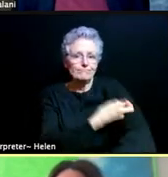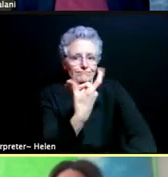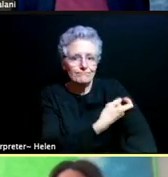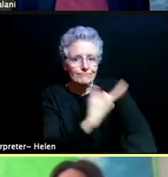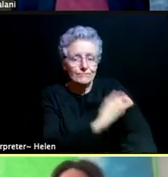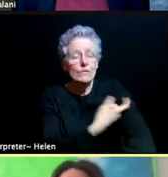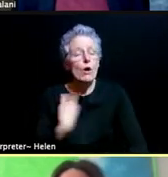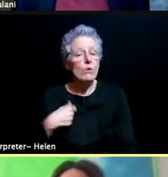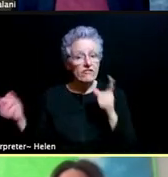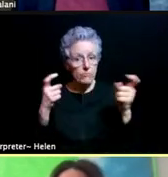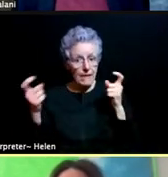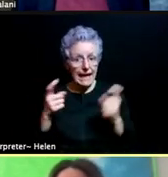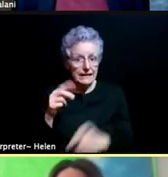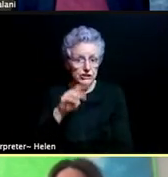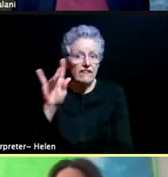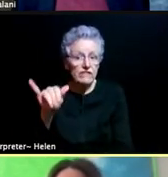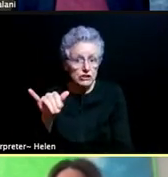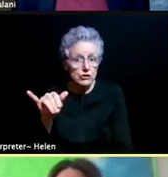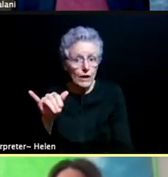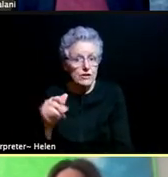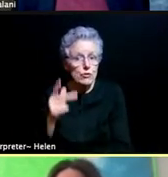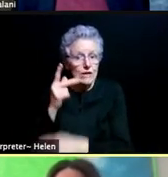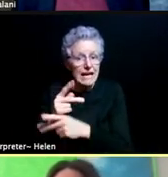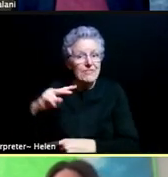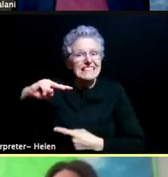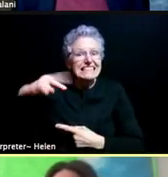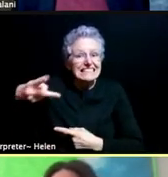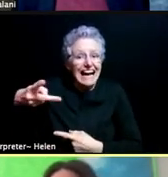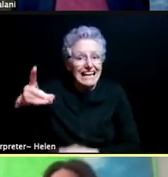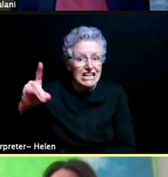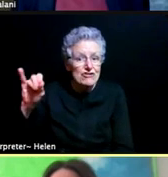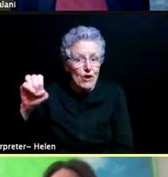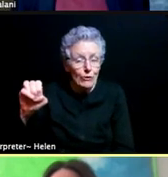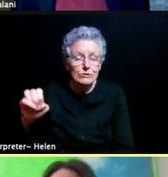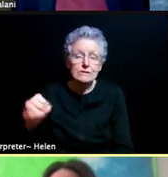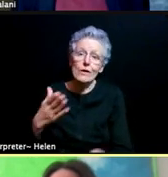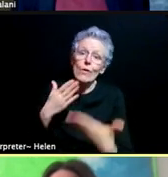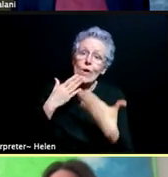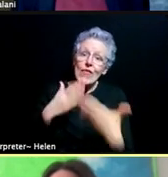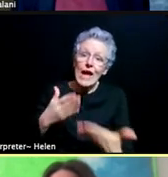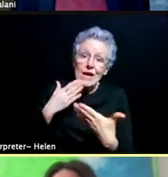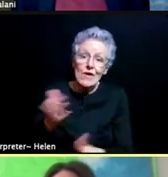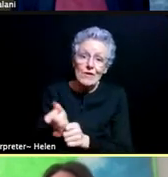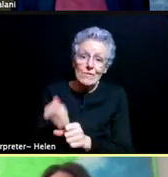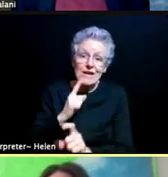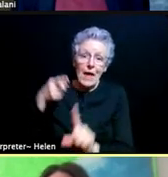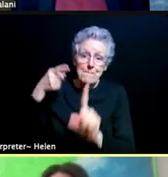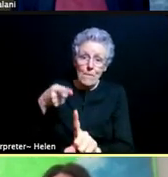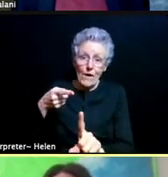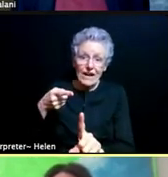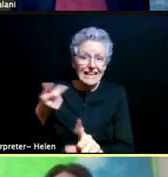to keep the second dose commitment. So thank you for making the point earlier that wherever you go for your first dose,